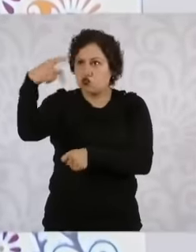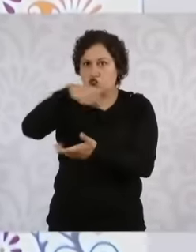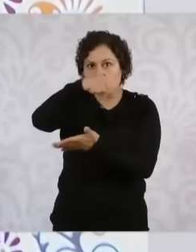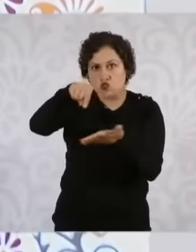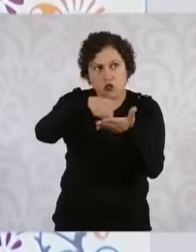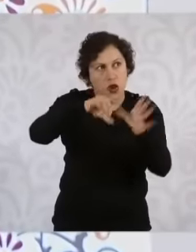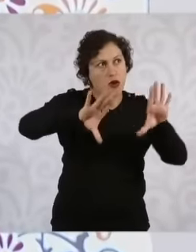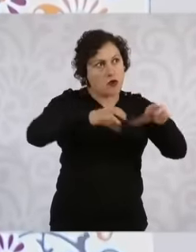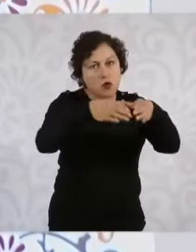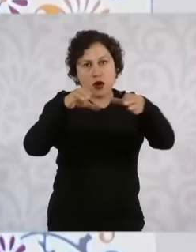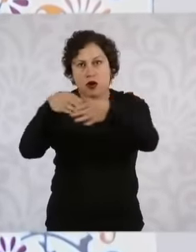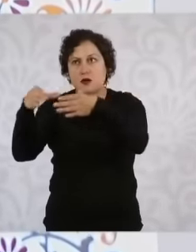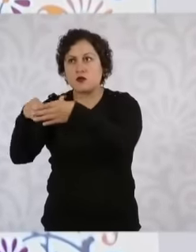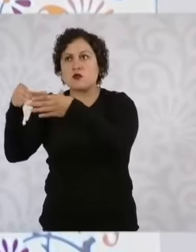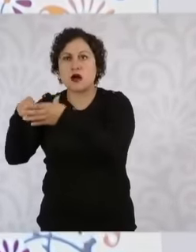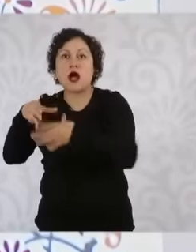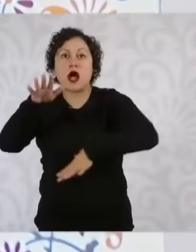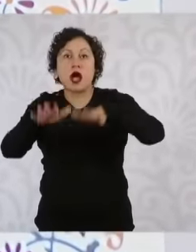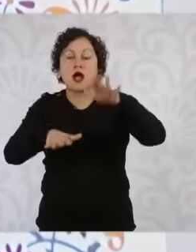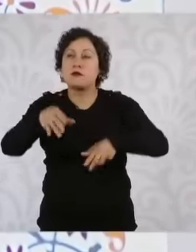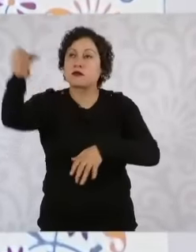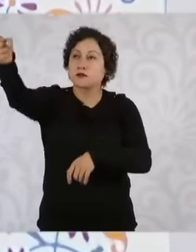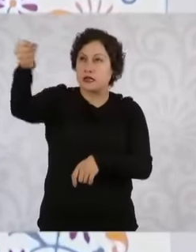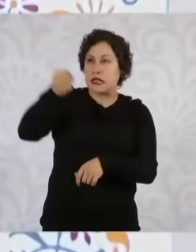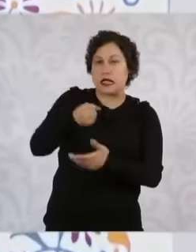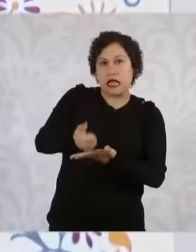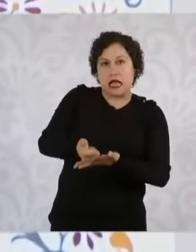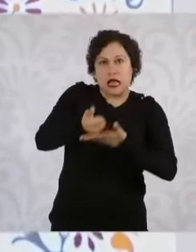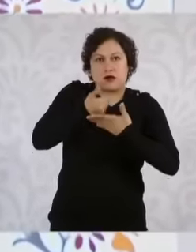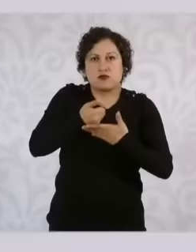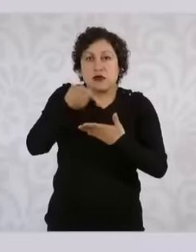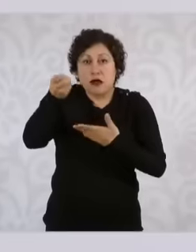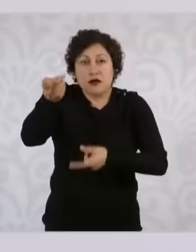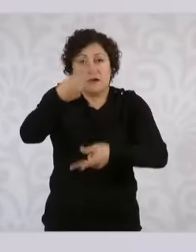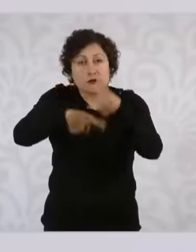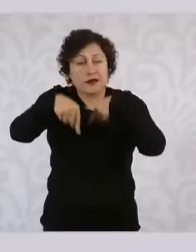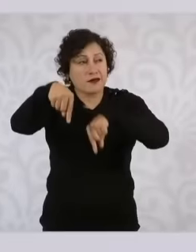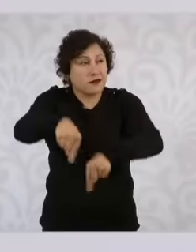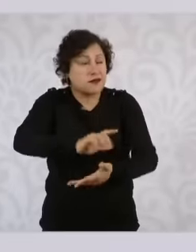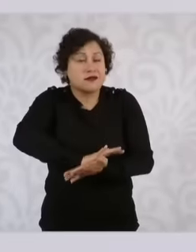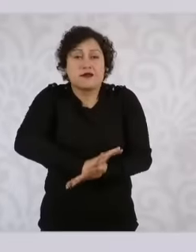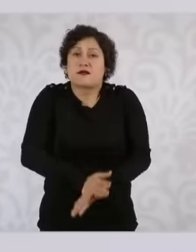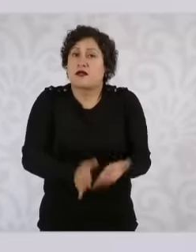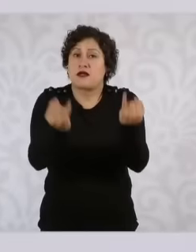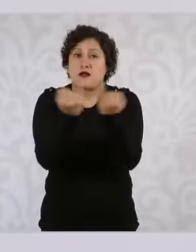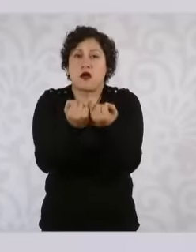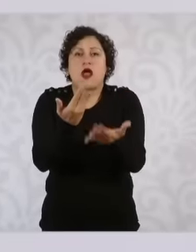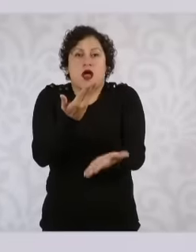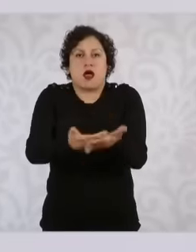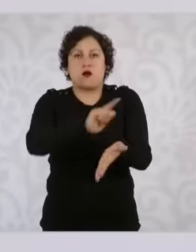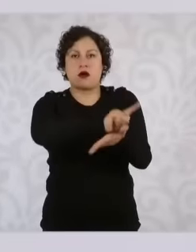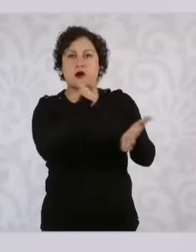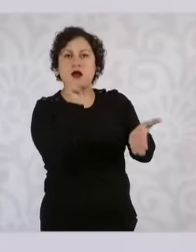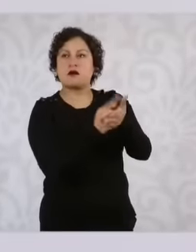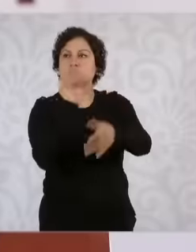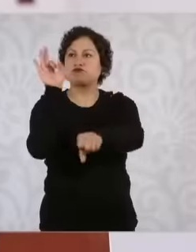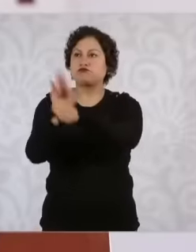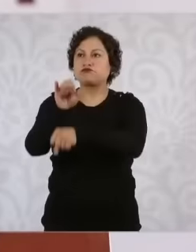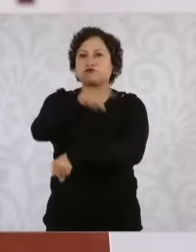suffer discrimination that Now by law they must have their social security so they, the